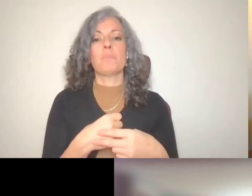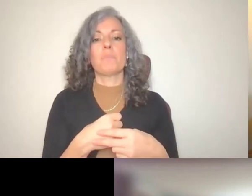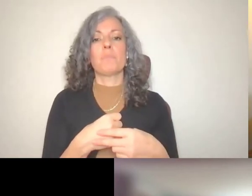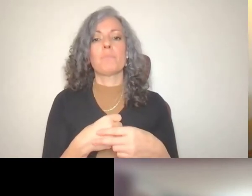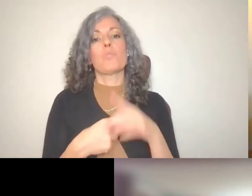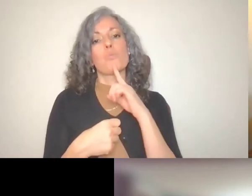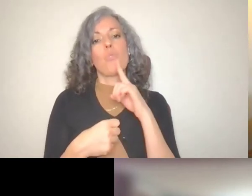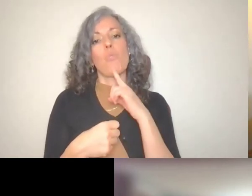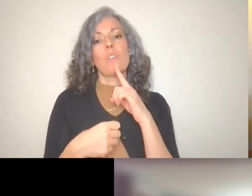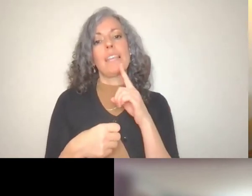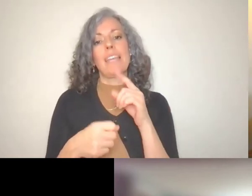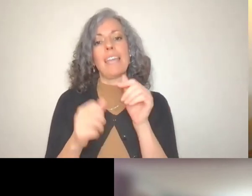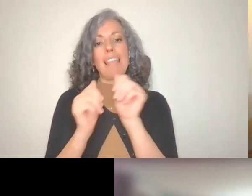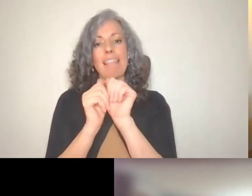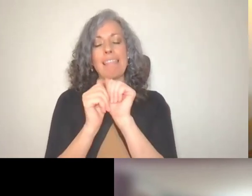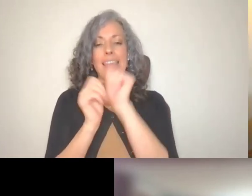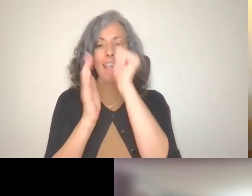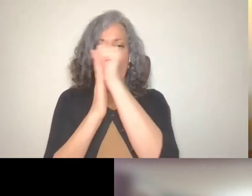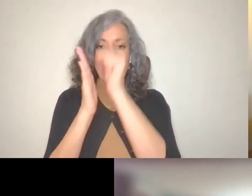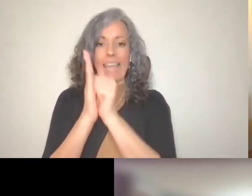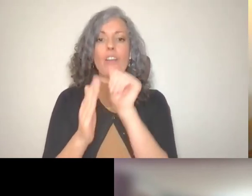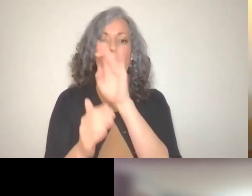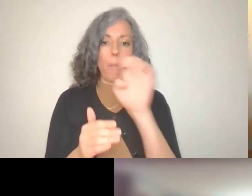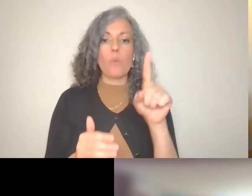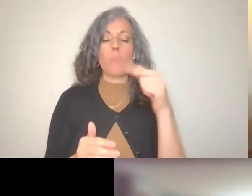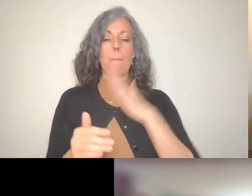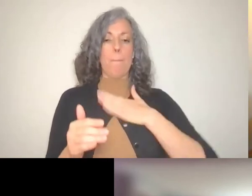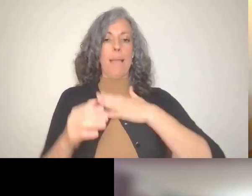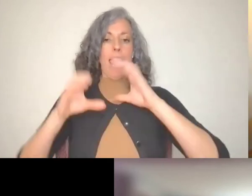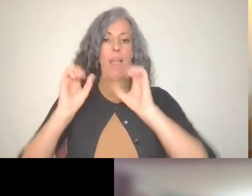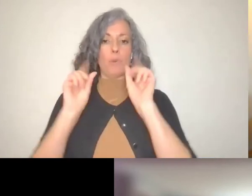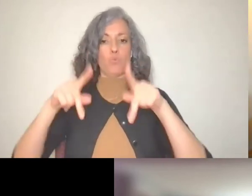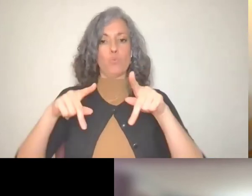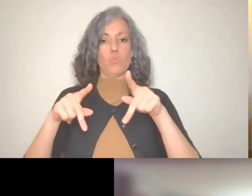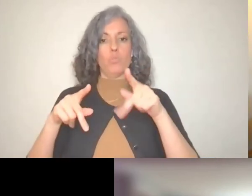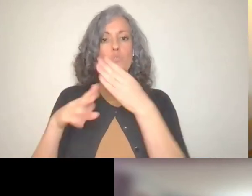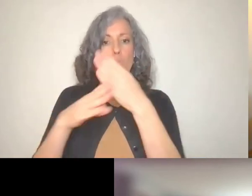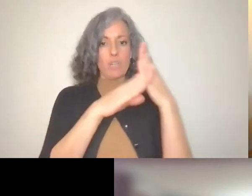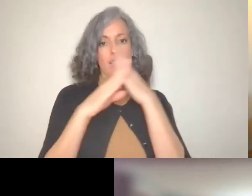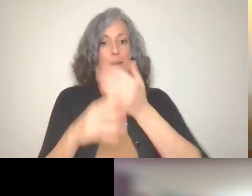account, is my opportunity to protect myself moving forward.